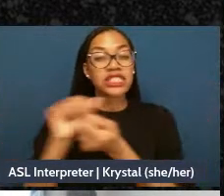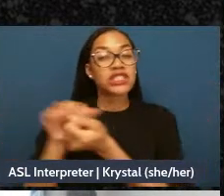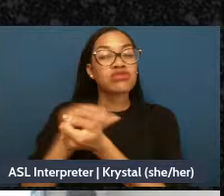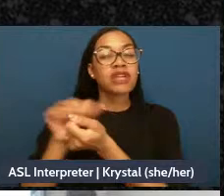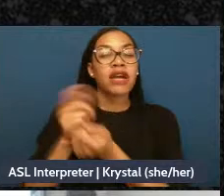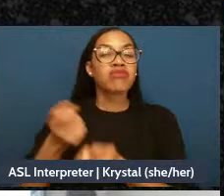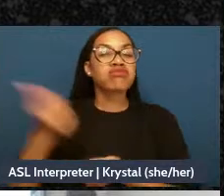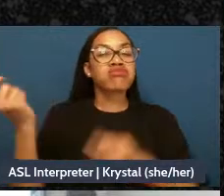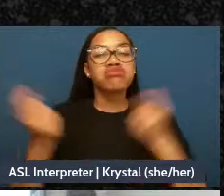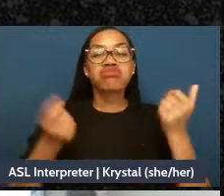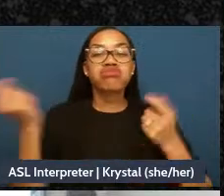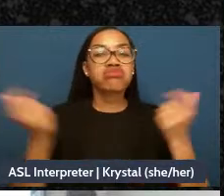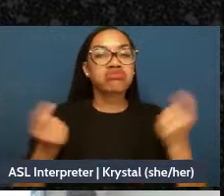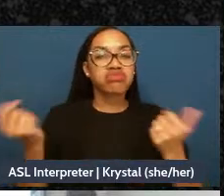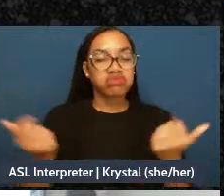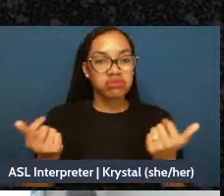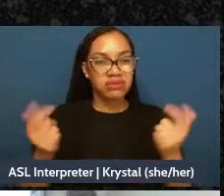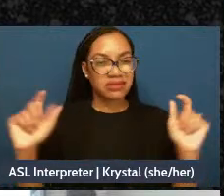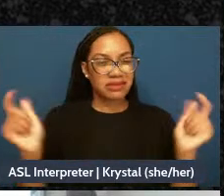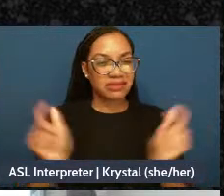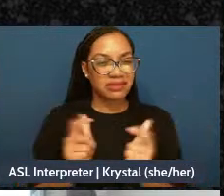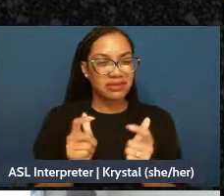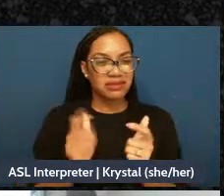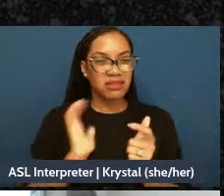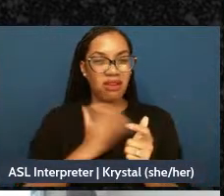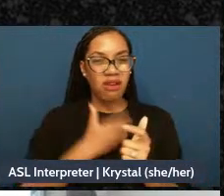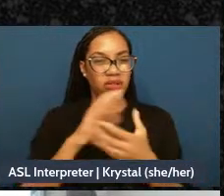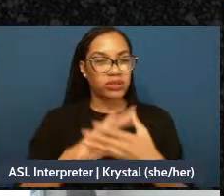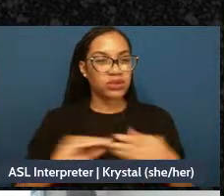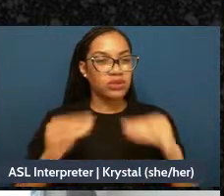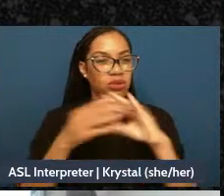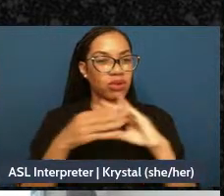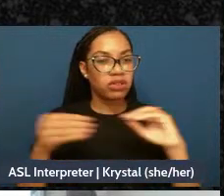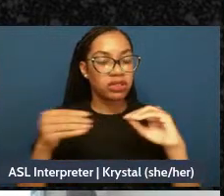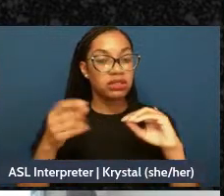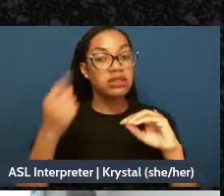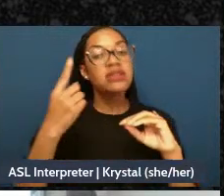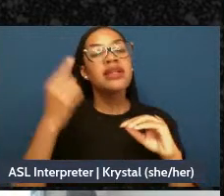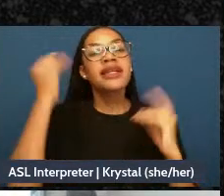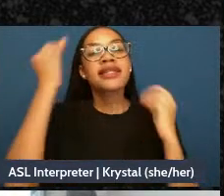think if you look at the stories that we've been handed to us by history, they've been told by the